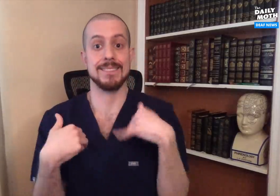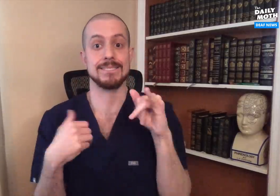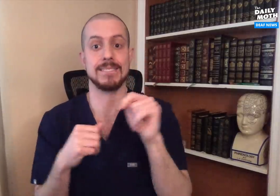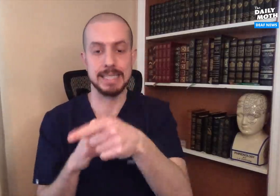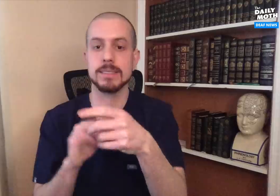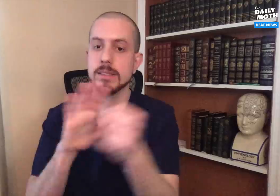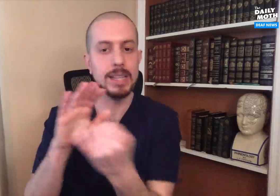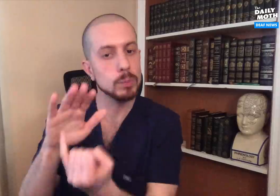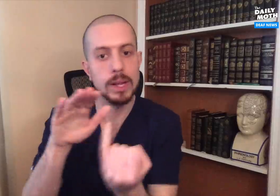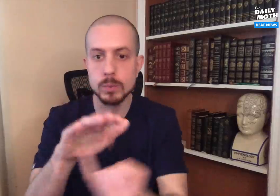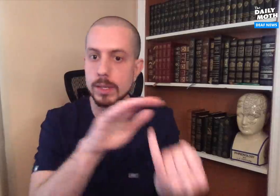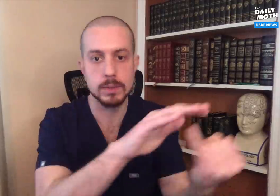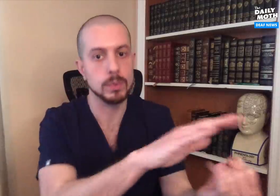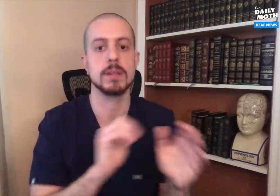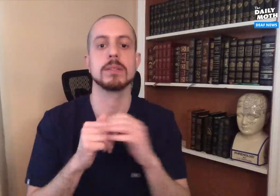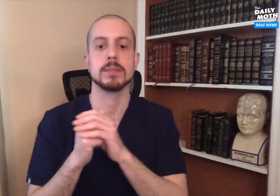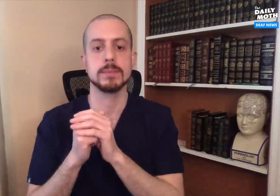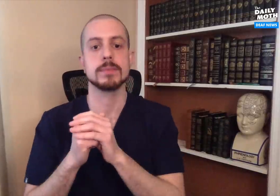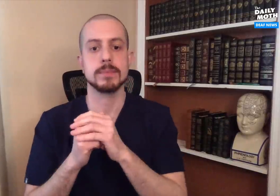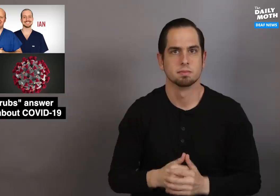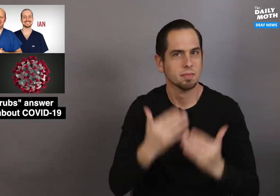who have the virus and isolate them.